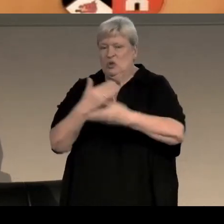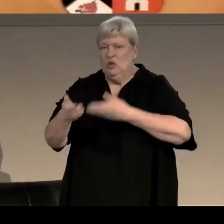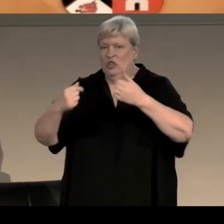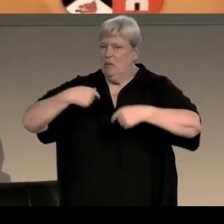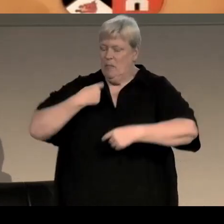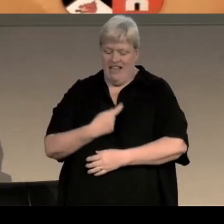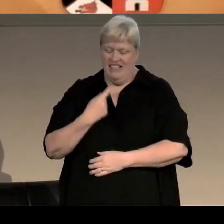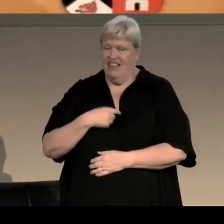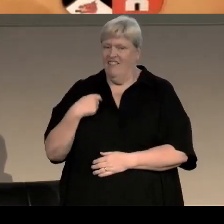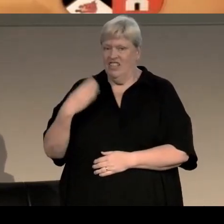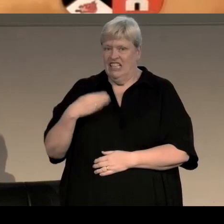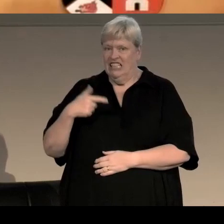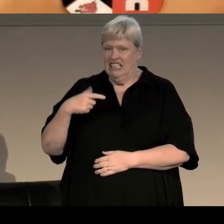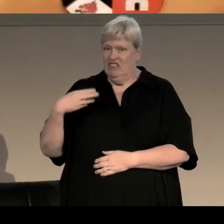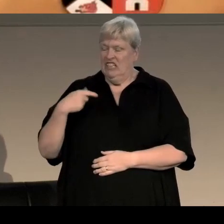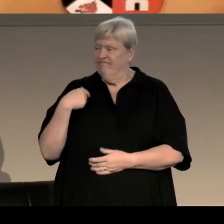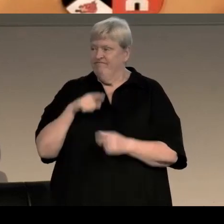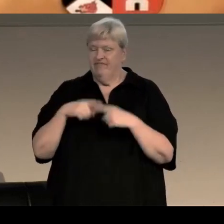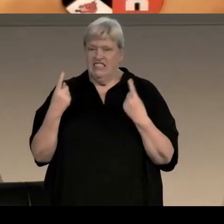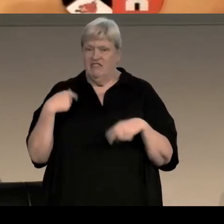trust me it would be very different. I was young, free, and single.